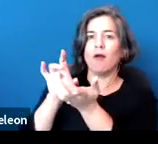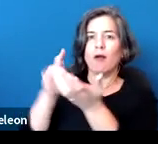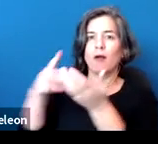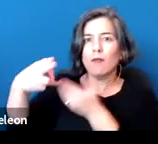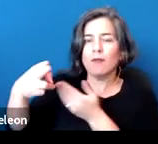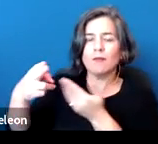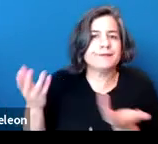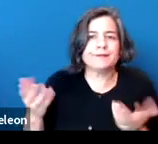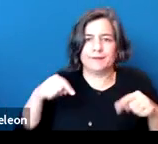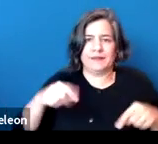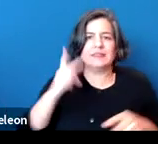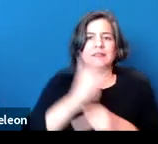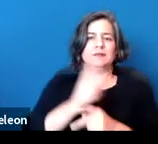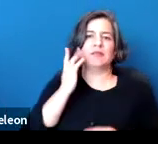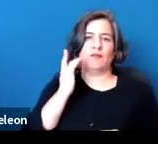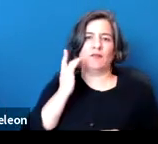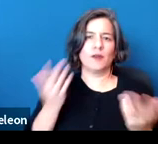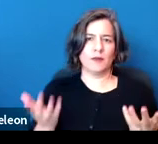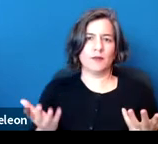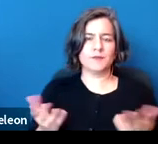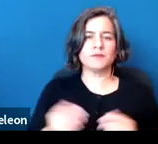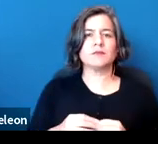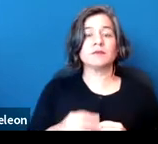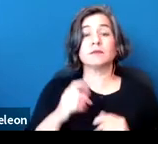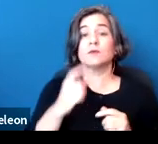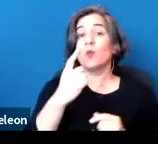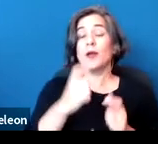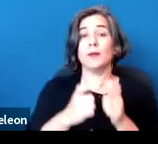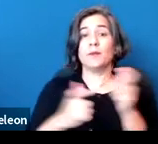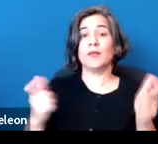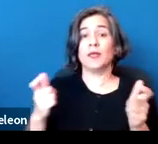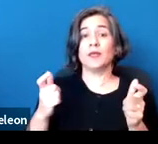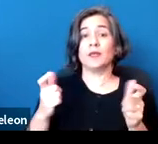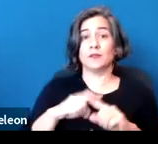One of the key differences -- and again, this is moving very quickly here,